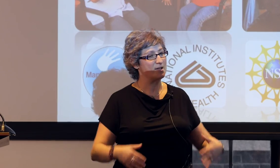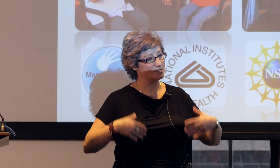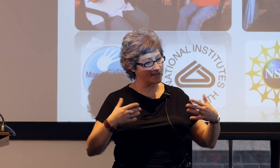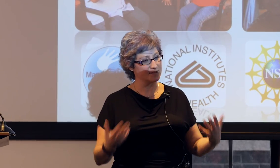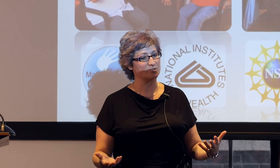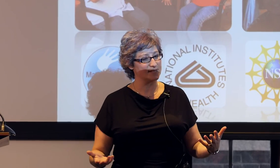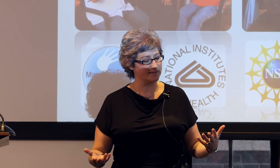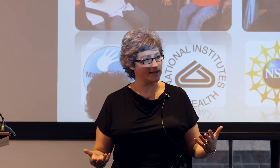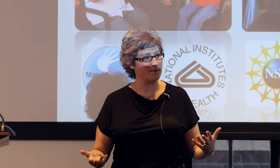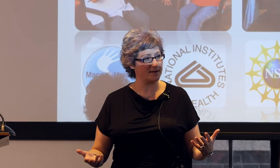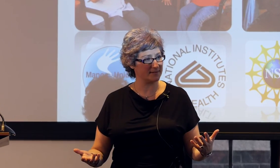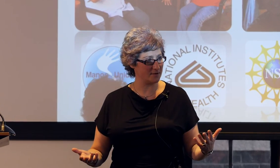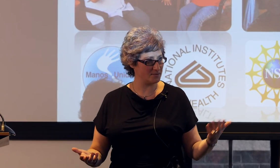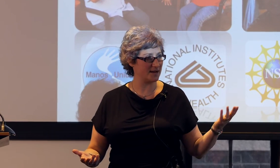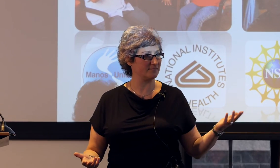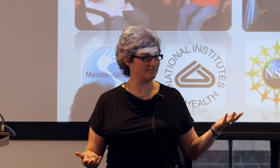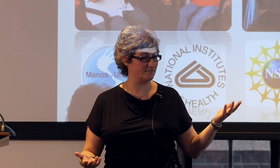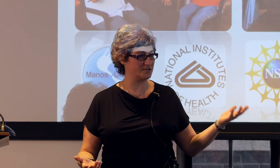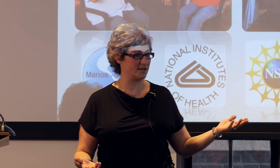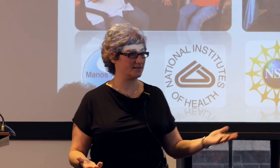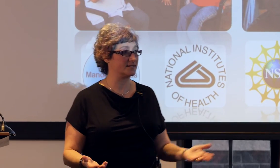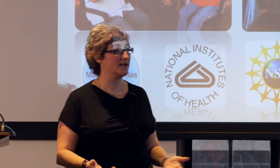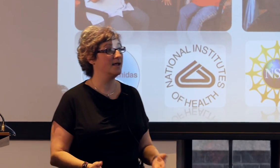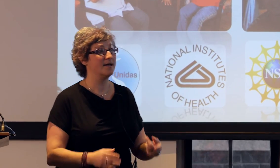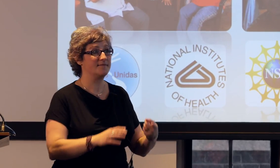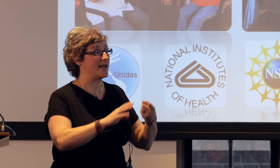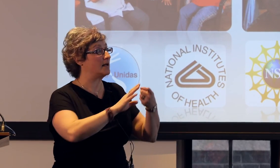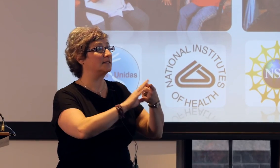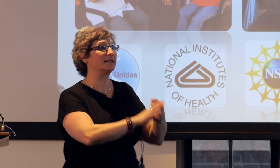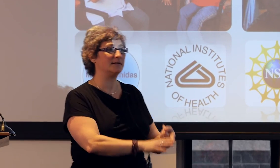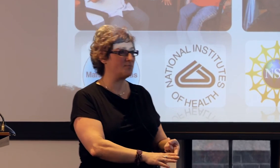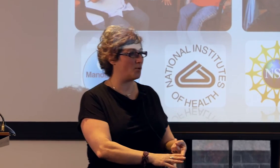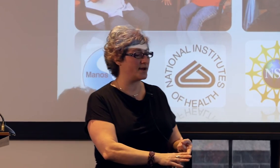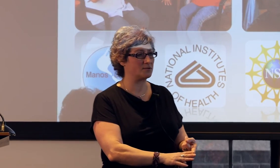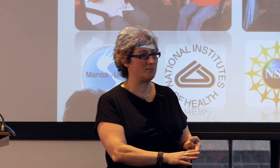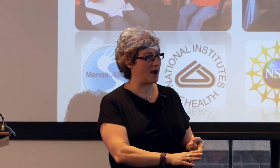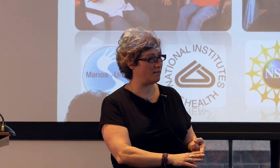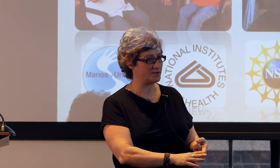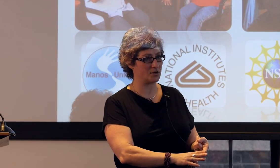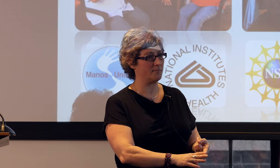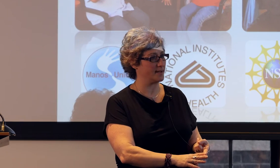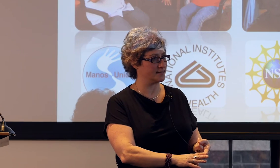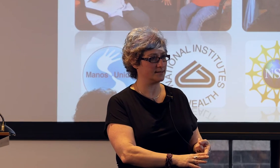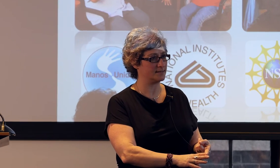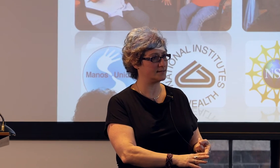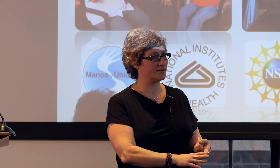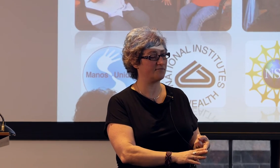I mean here's the interesting thing about the homesign results, they clearly point to a biological basis